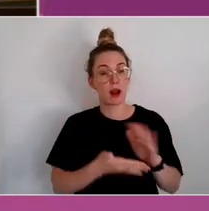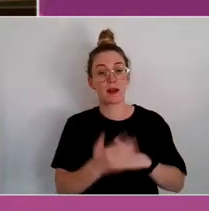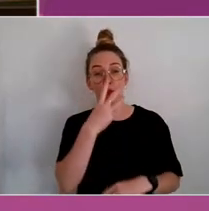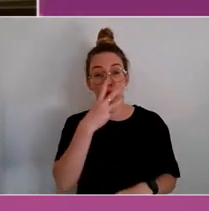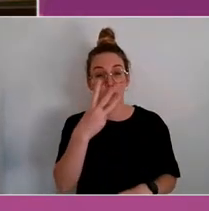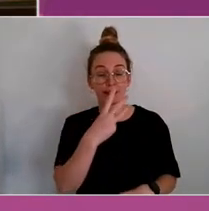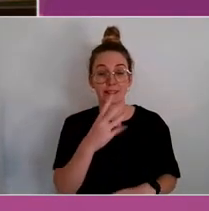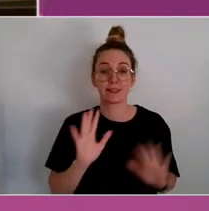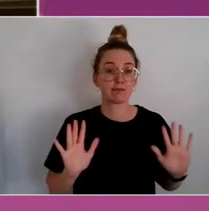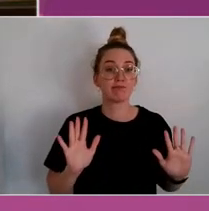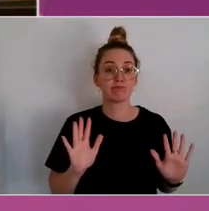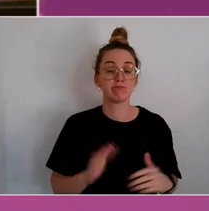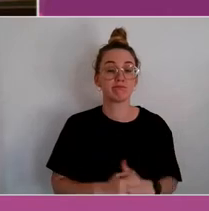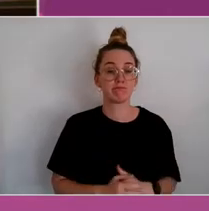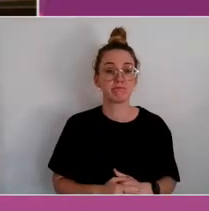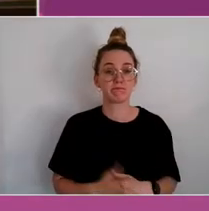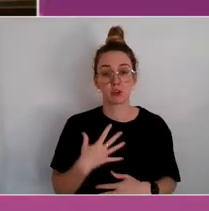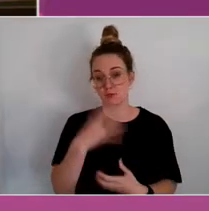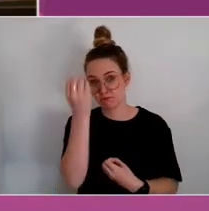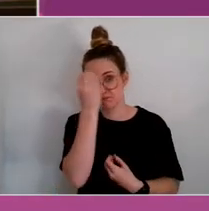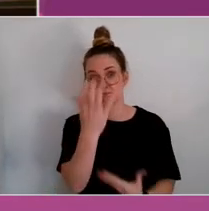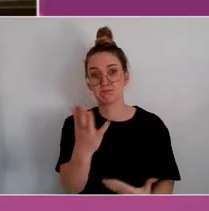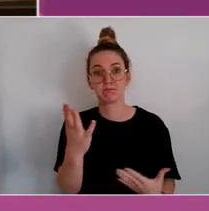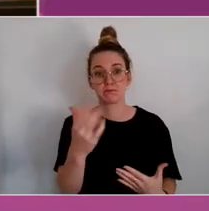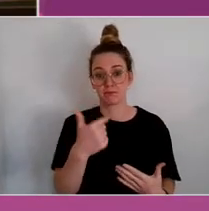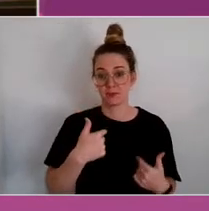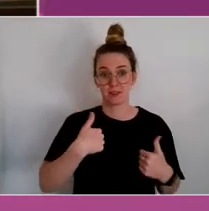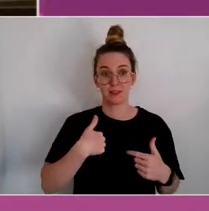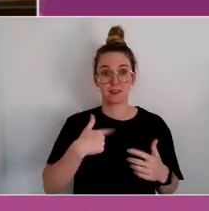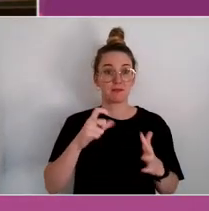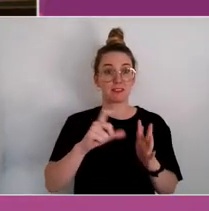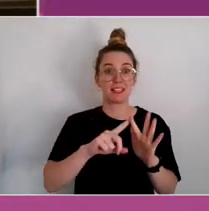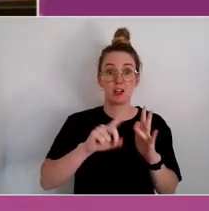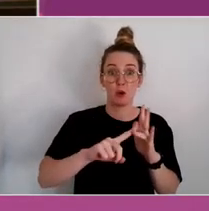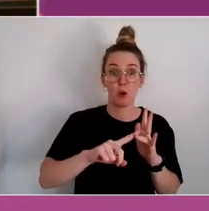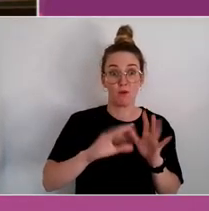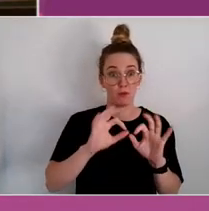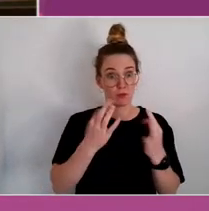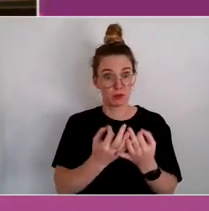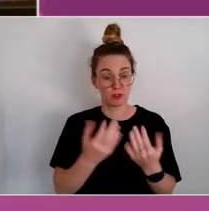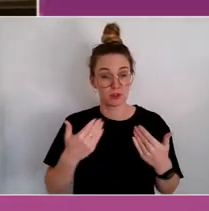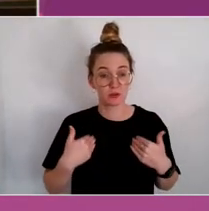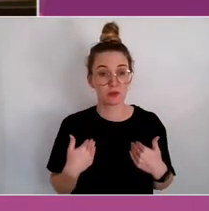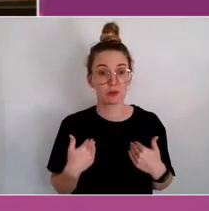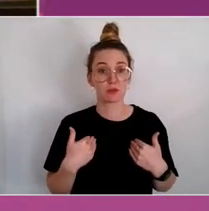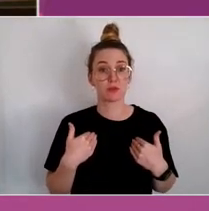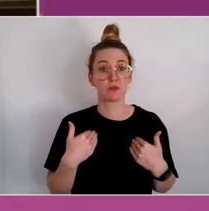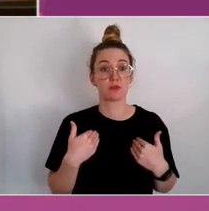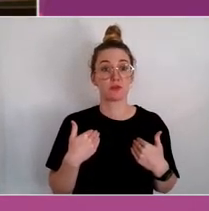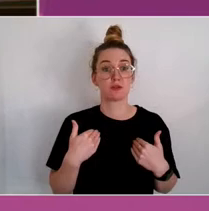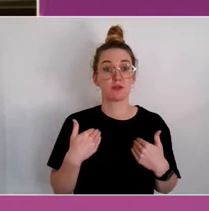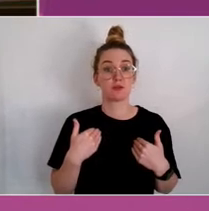And just to disclose, CEO of the organisation, and you know, had a very close family member